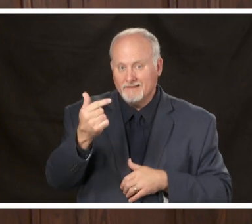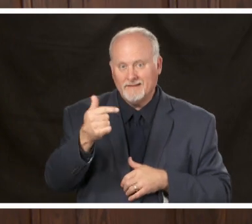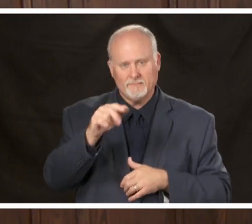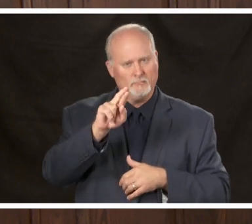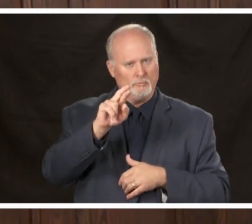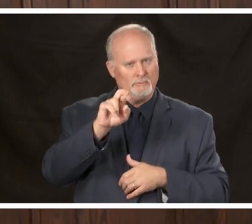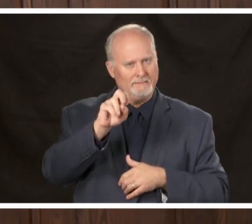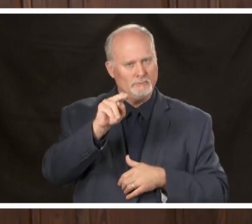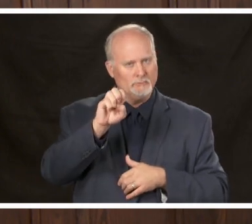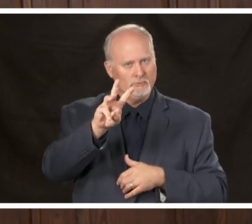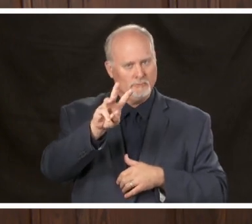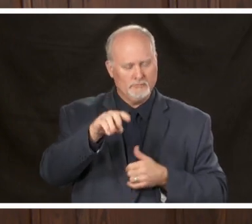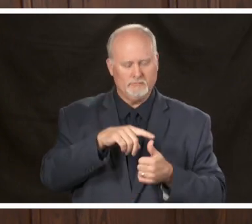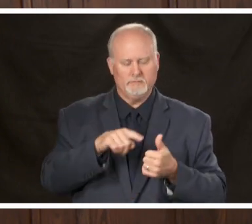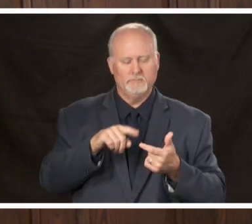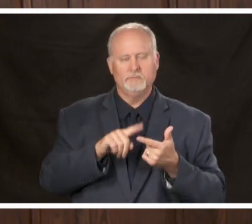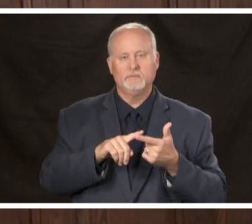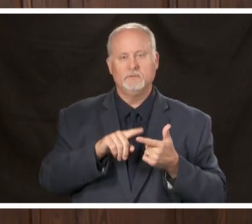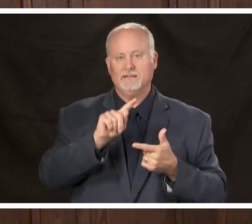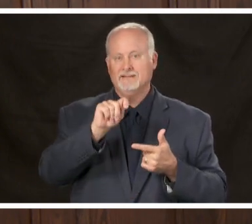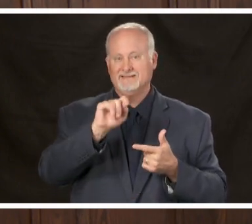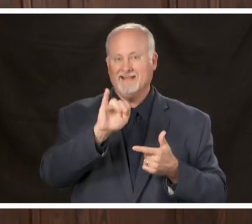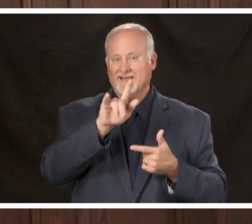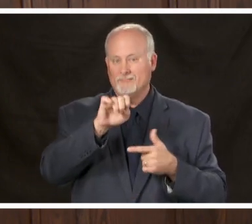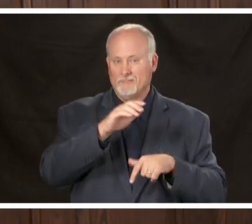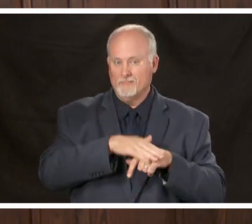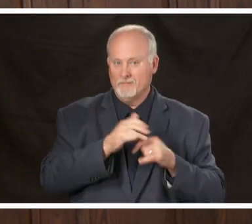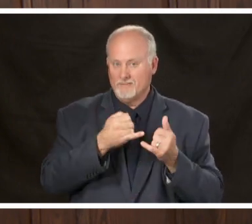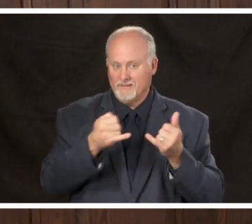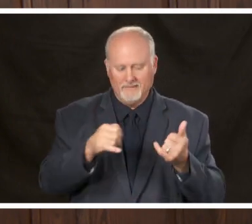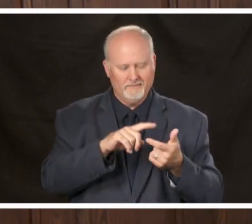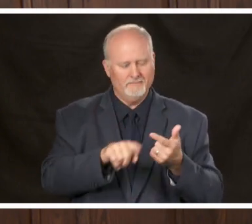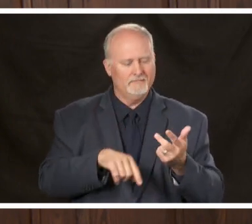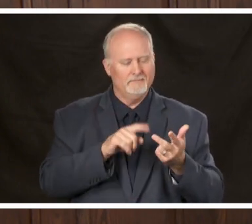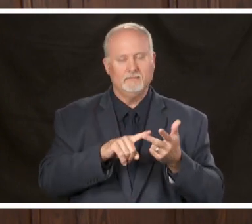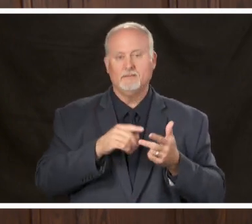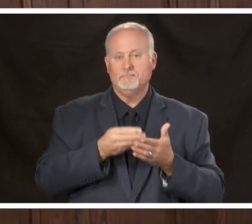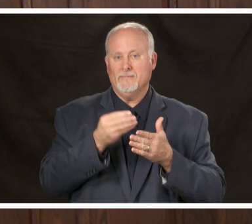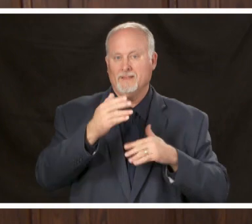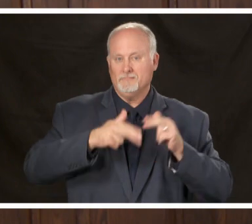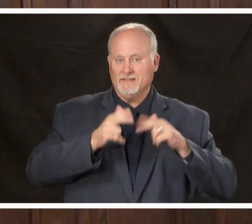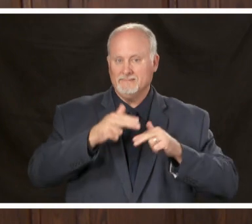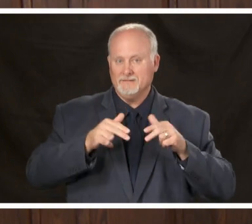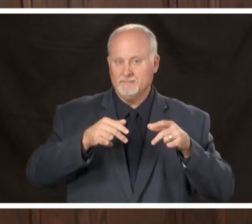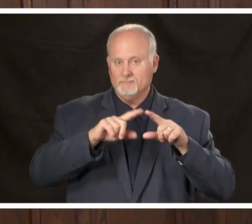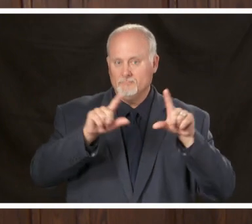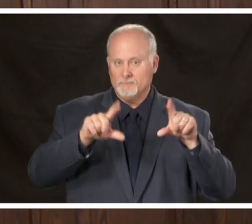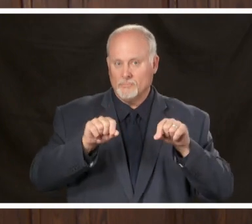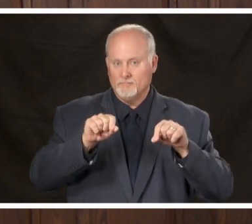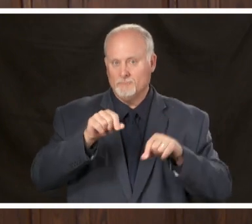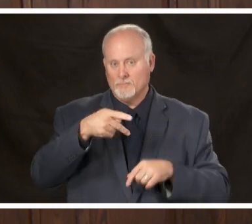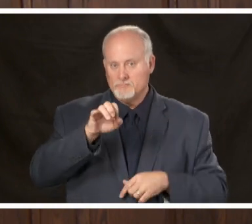new card you can do the title online by building permit work in probate there's